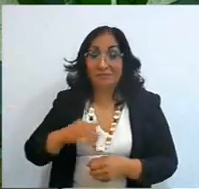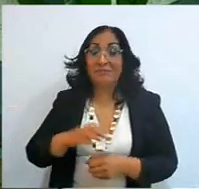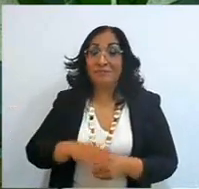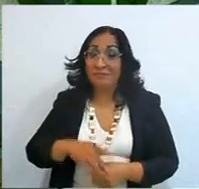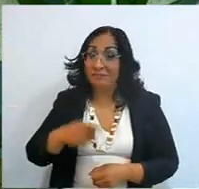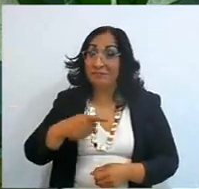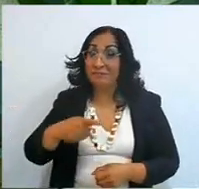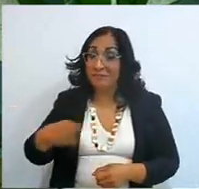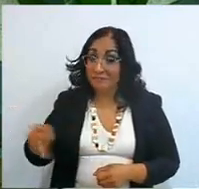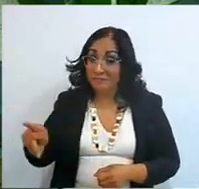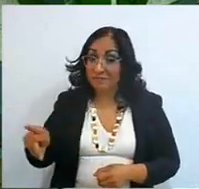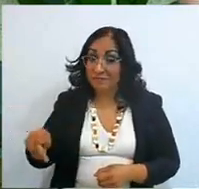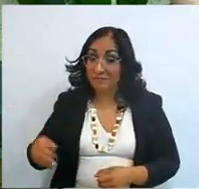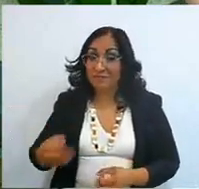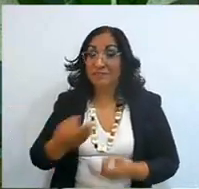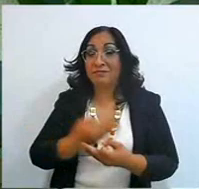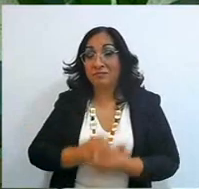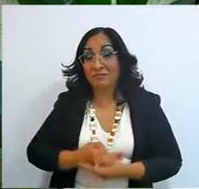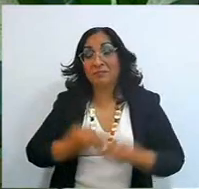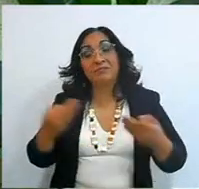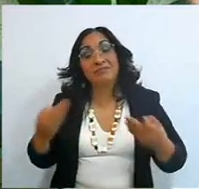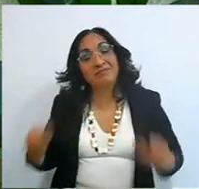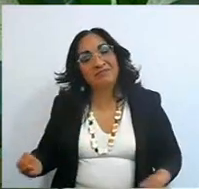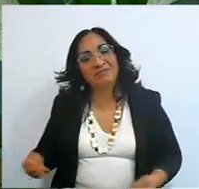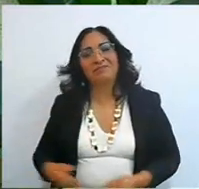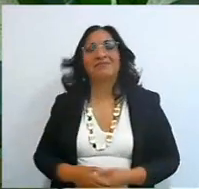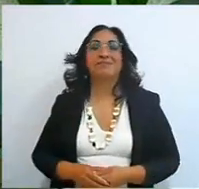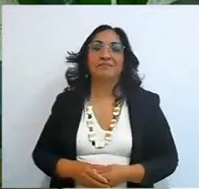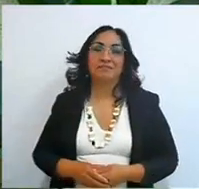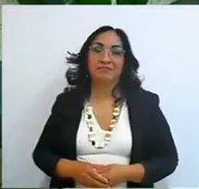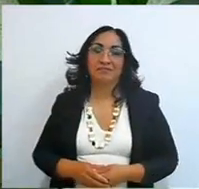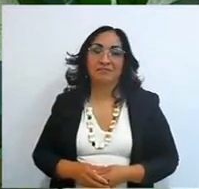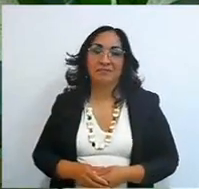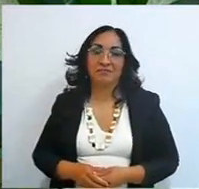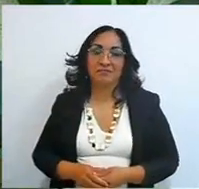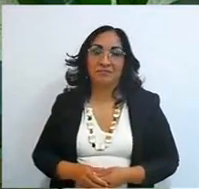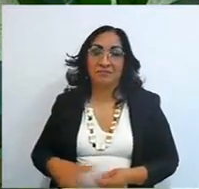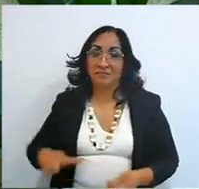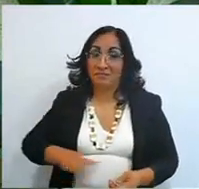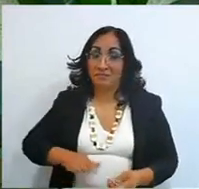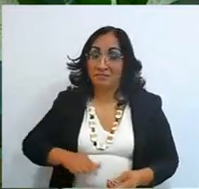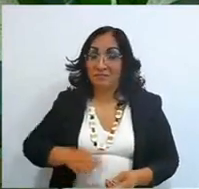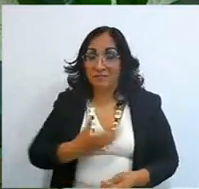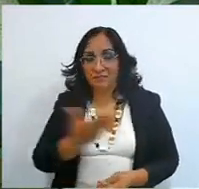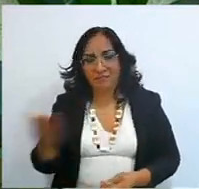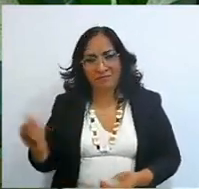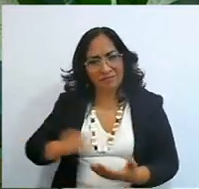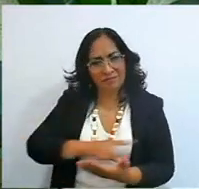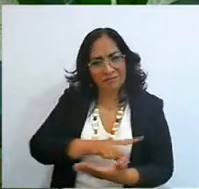Don't think that they gave it to you like that, it already took, there were places where they had to demarcate,